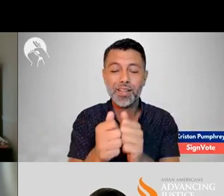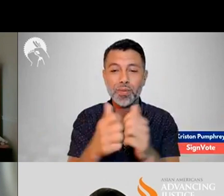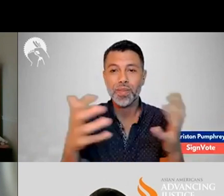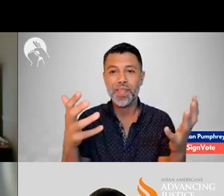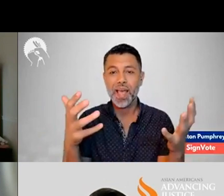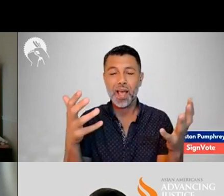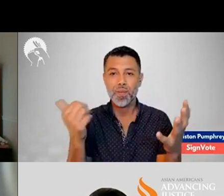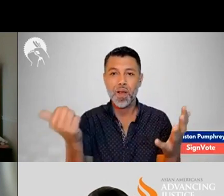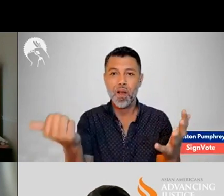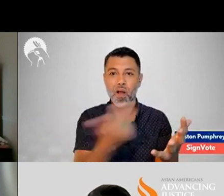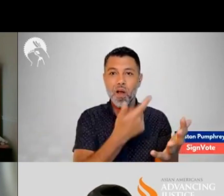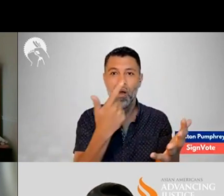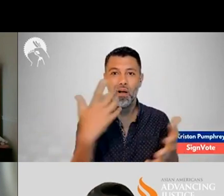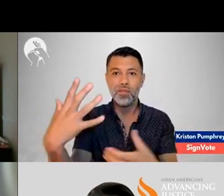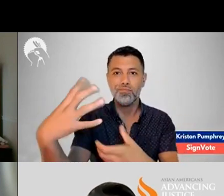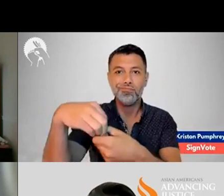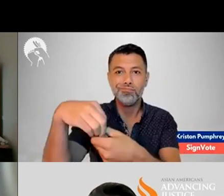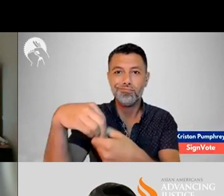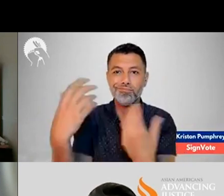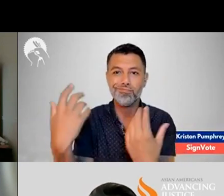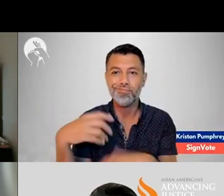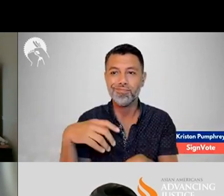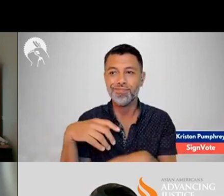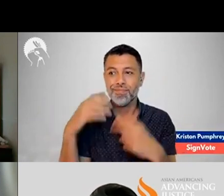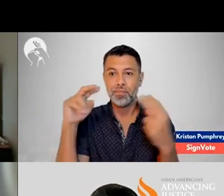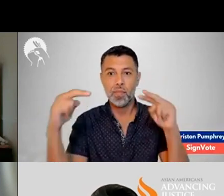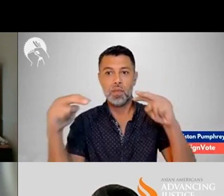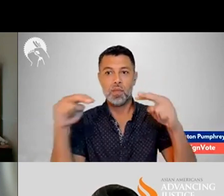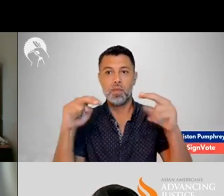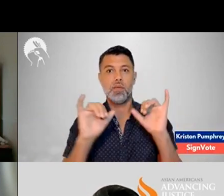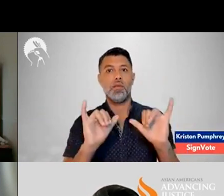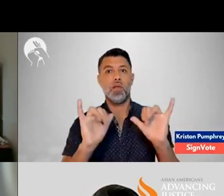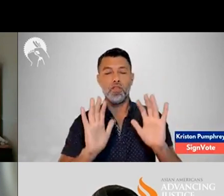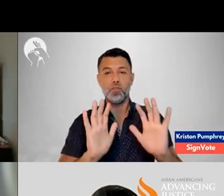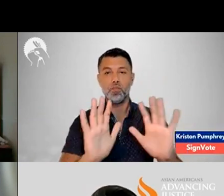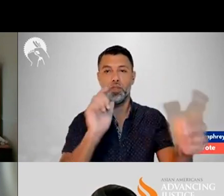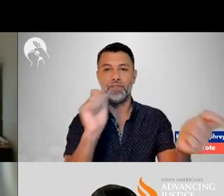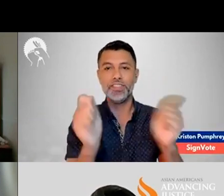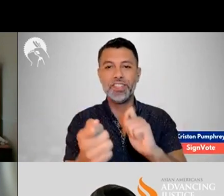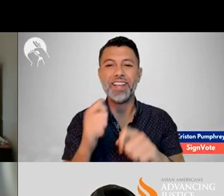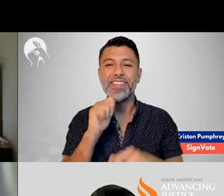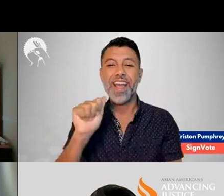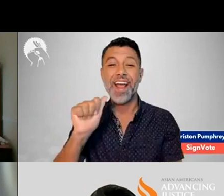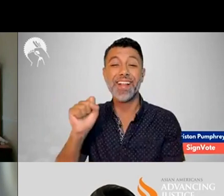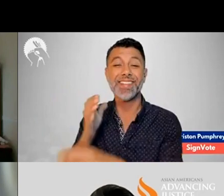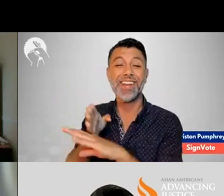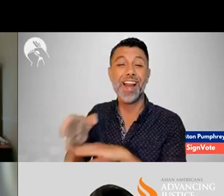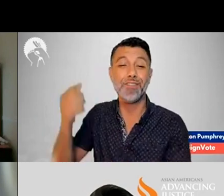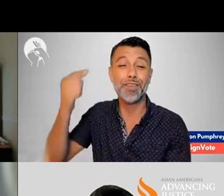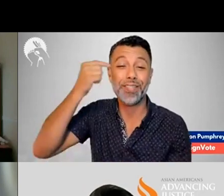And we cannot make change without everyone involved and seeing all perspectives and pushing